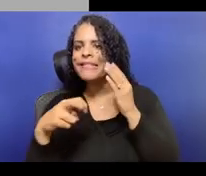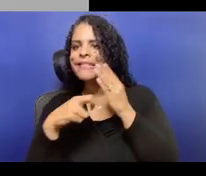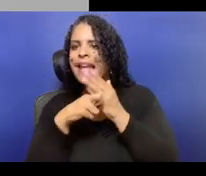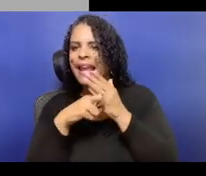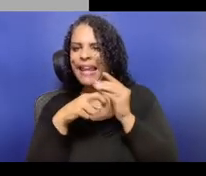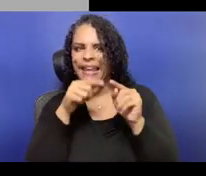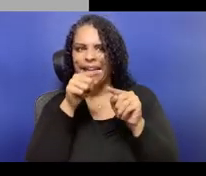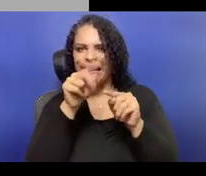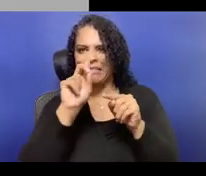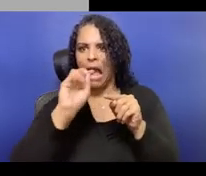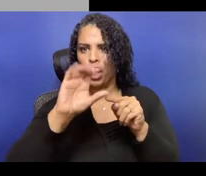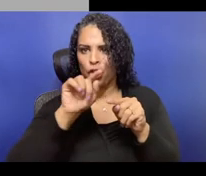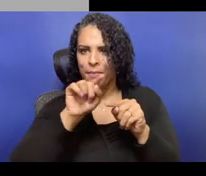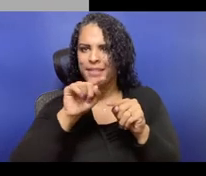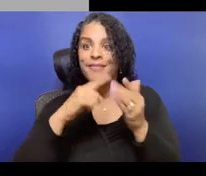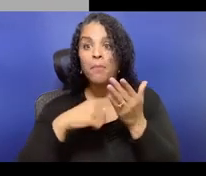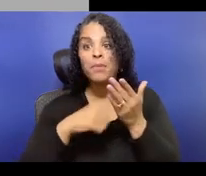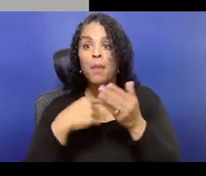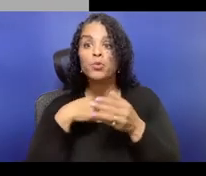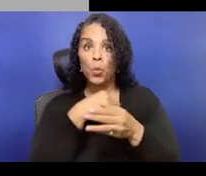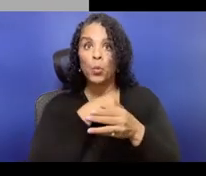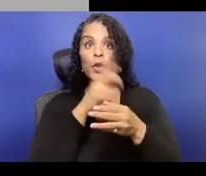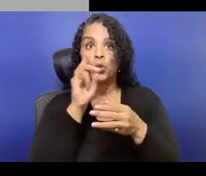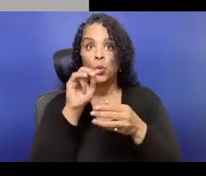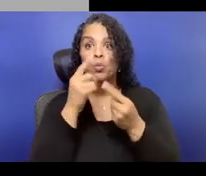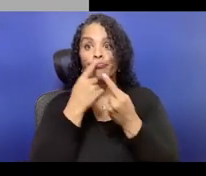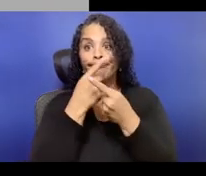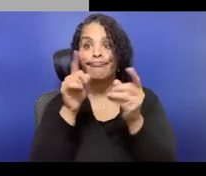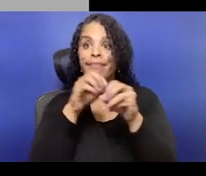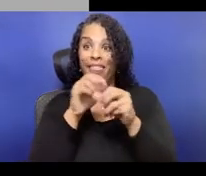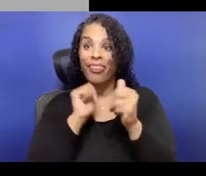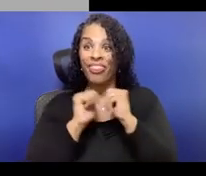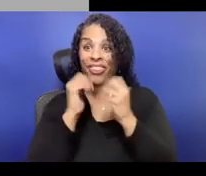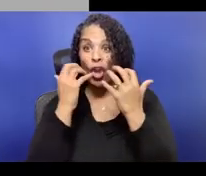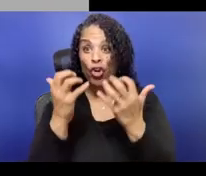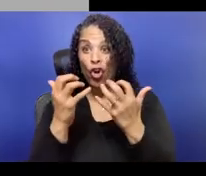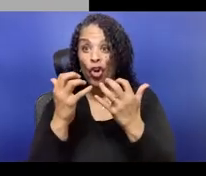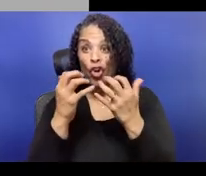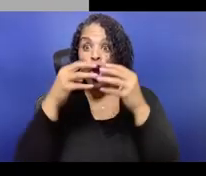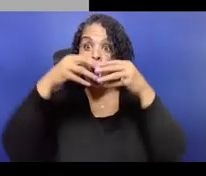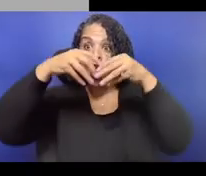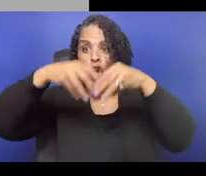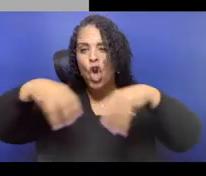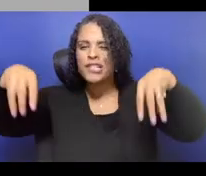just put it there, keep it there every year. And I'll be quiet- Yeah, and this- For a while.